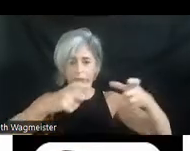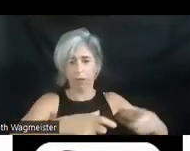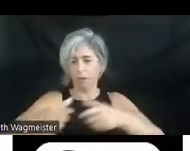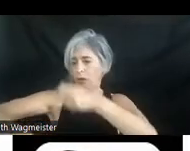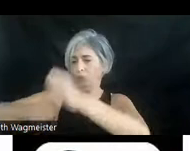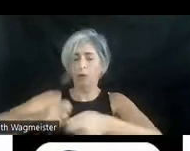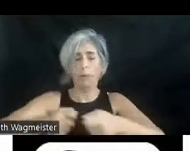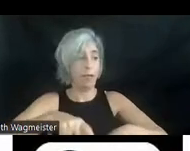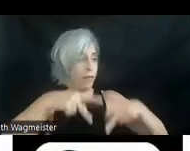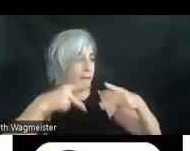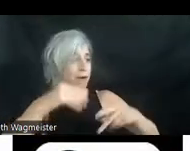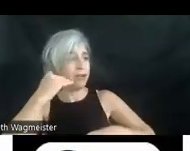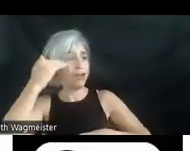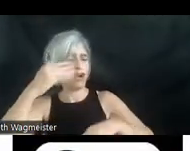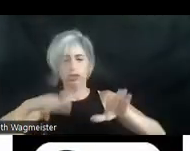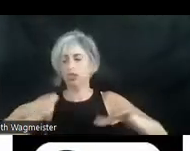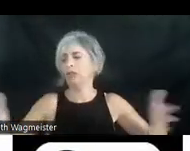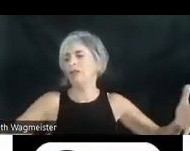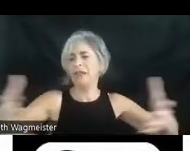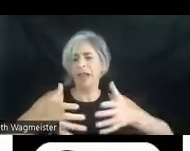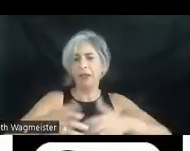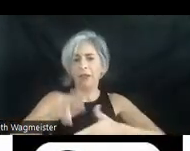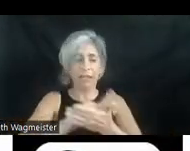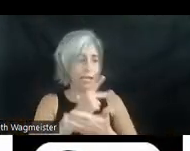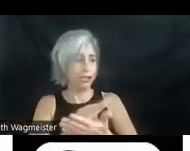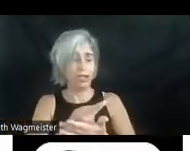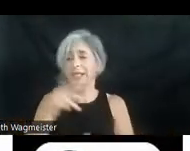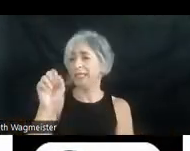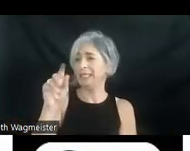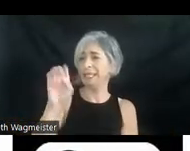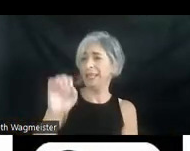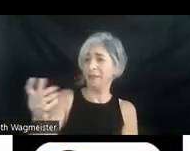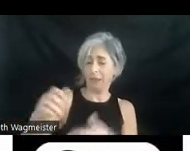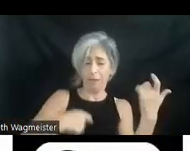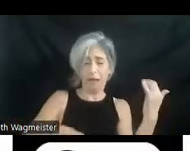adults and children gather in the kitchen. Stevie's bass drummer comes to the car side.